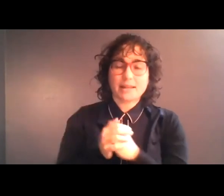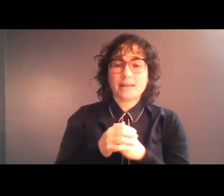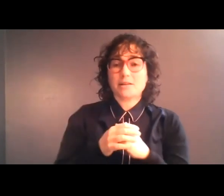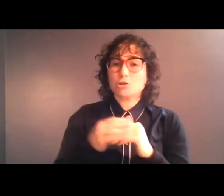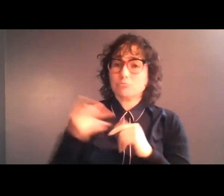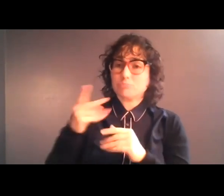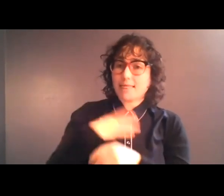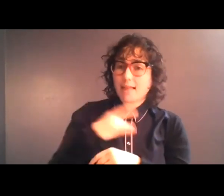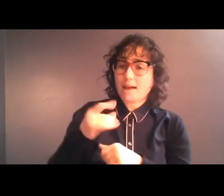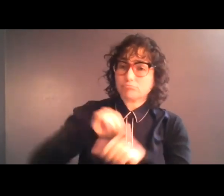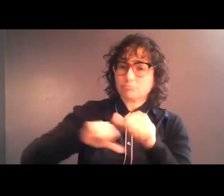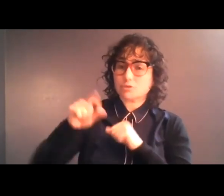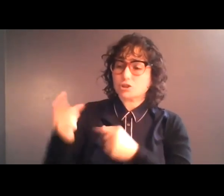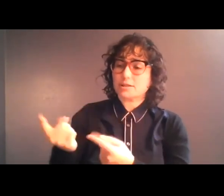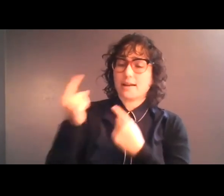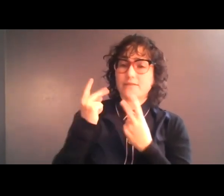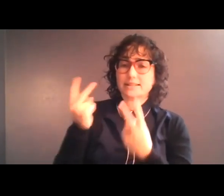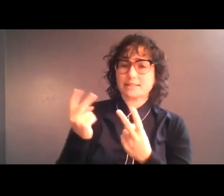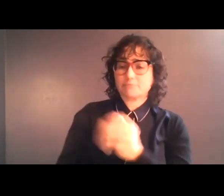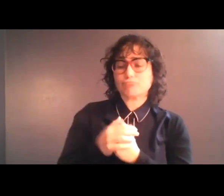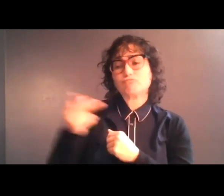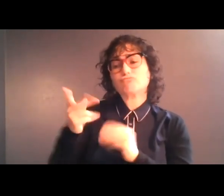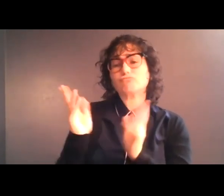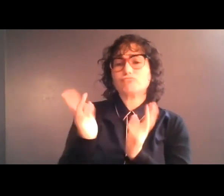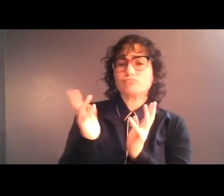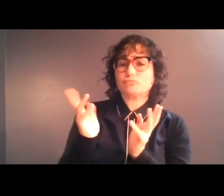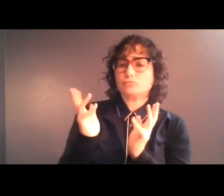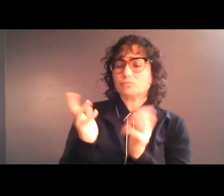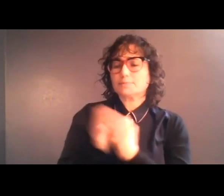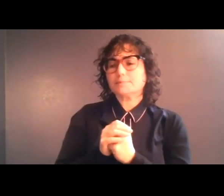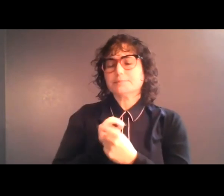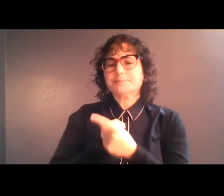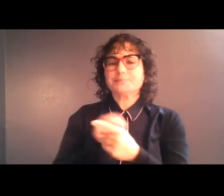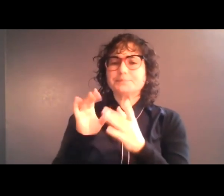she had come to visit me. And she and I were talking. She is saying that she has to move